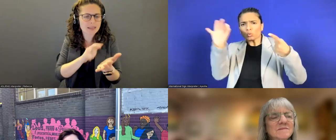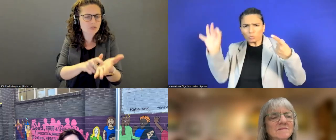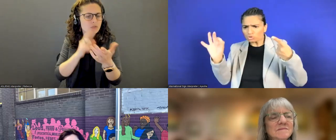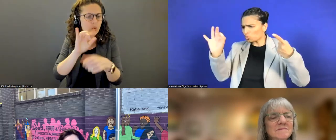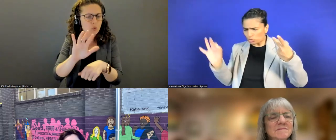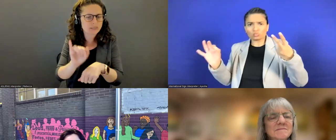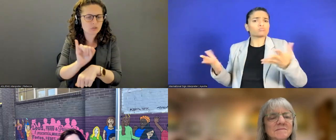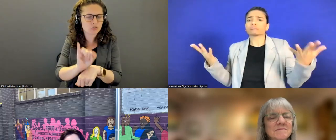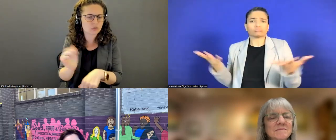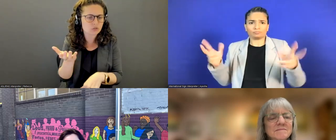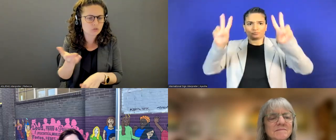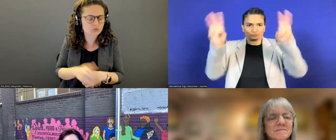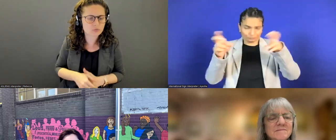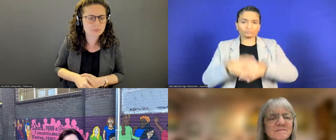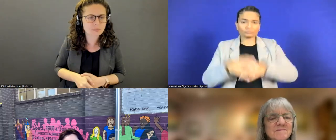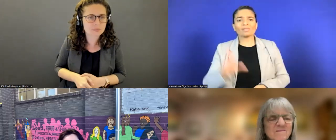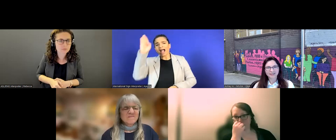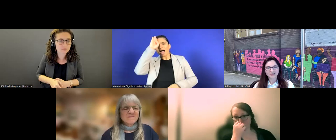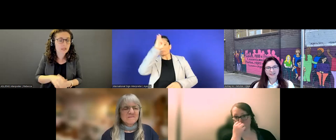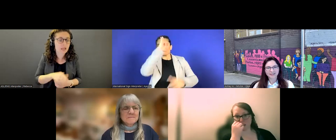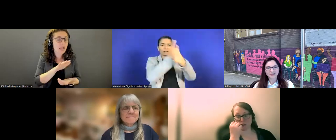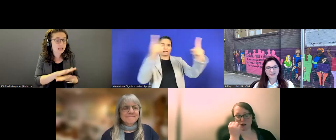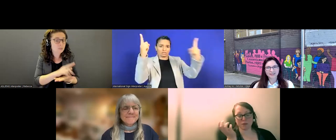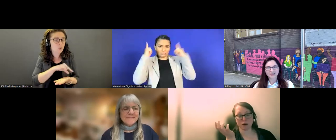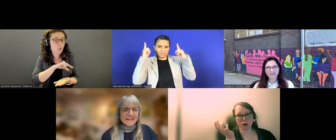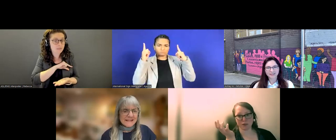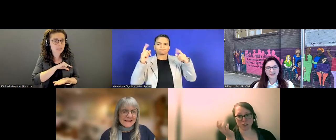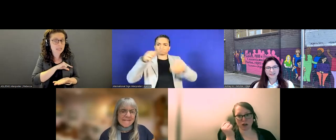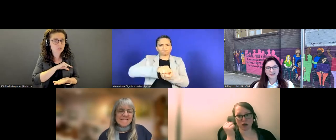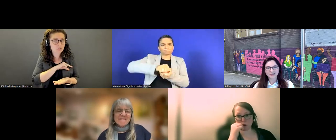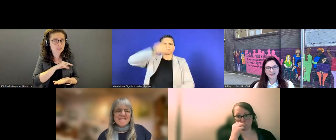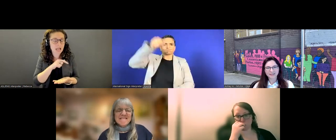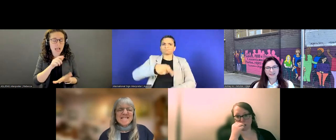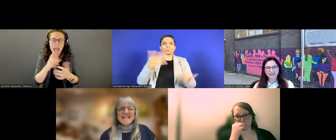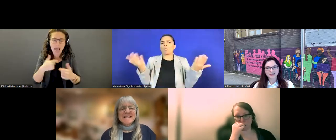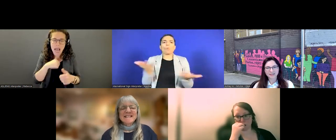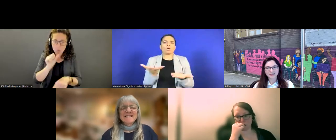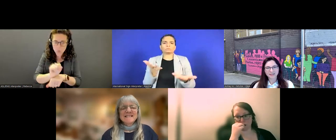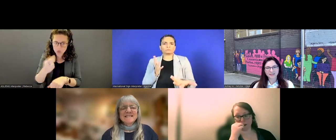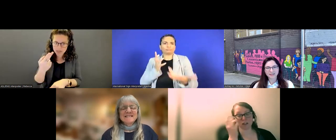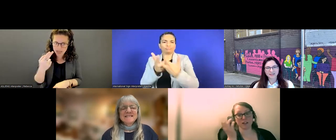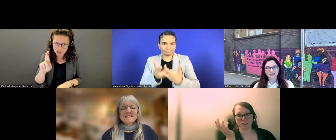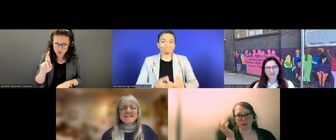Candice Homan Arnone: Academic conversations, I believe, I'm not from HR. I'm a program analyst.